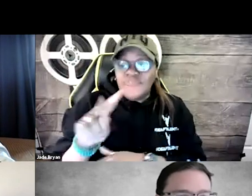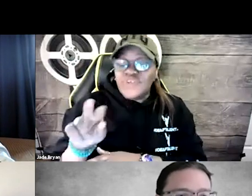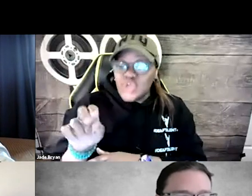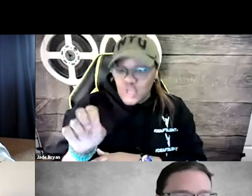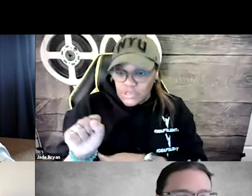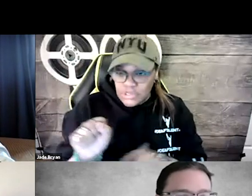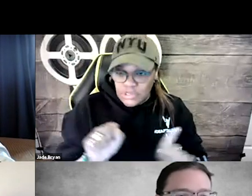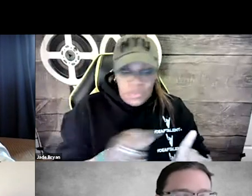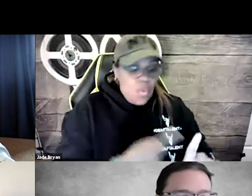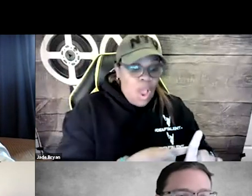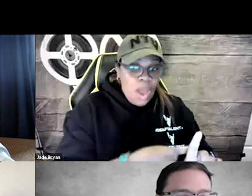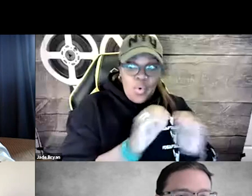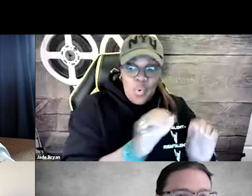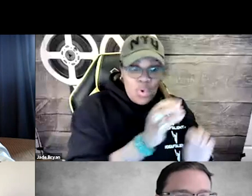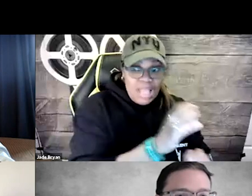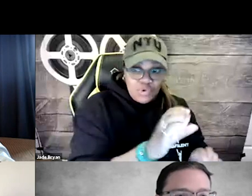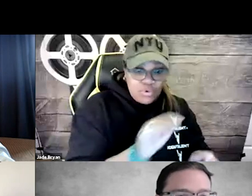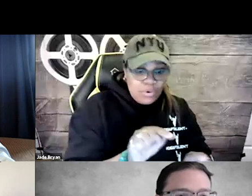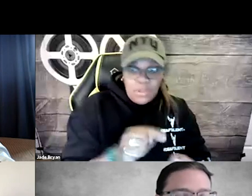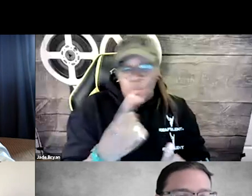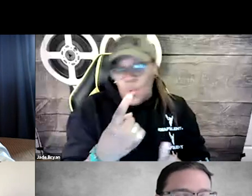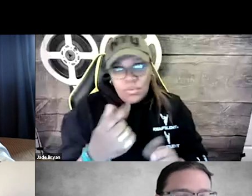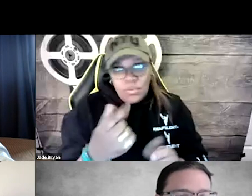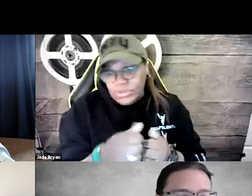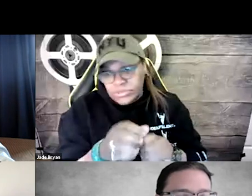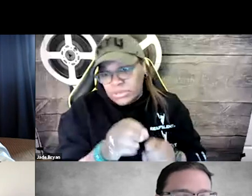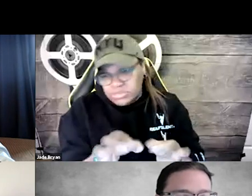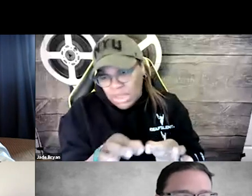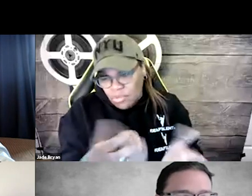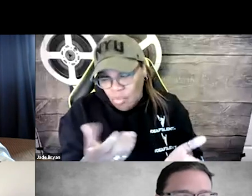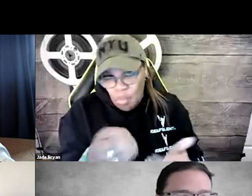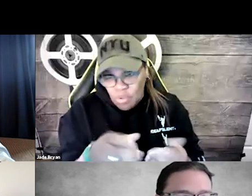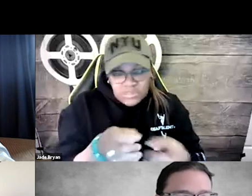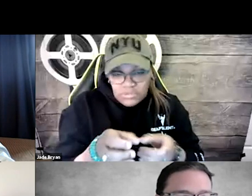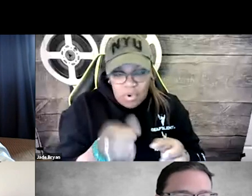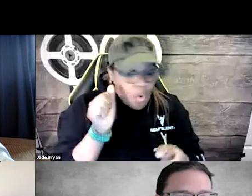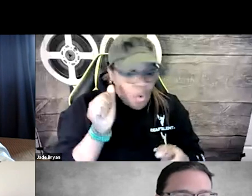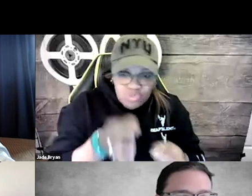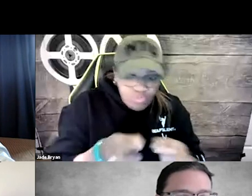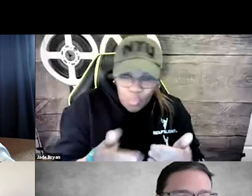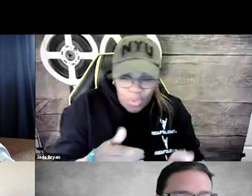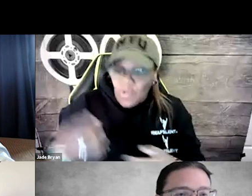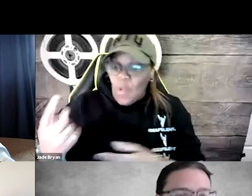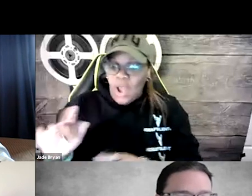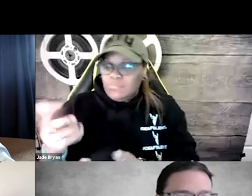Make two or three different copies, two or three different versions, one without caption, one with the caption or whatever,